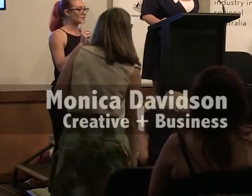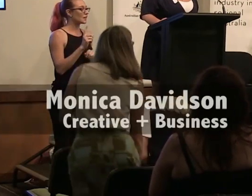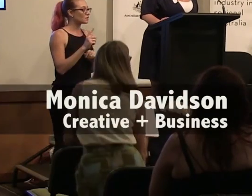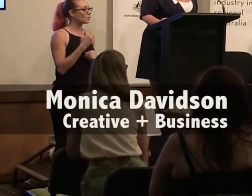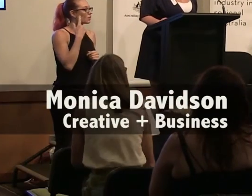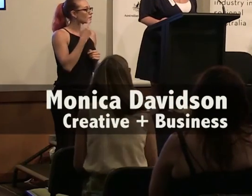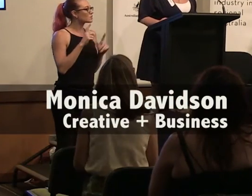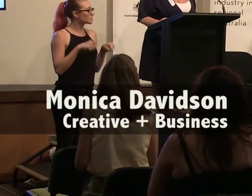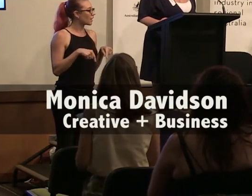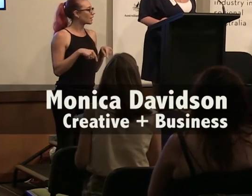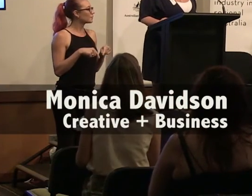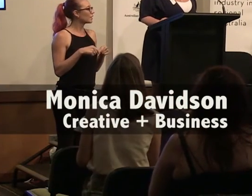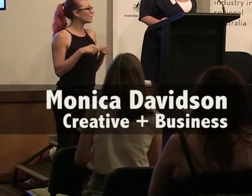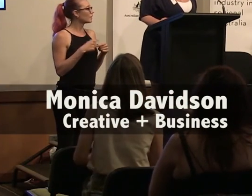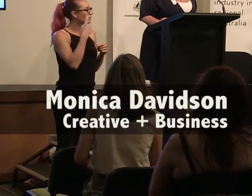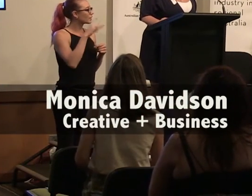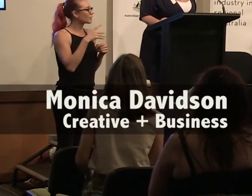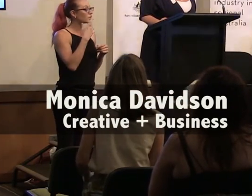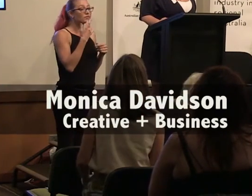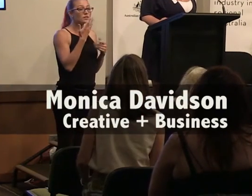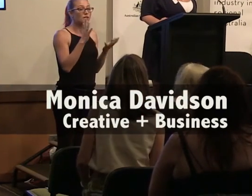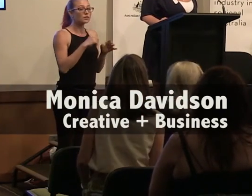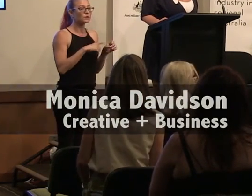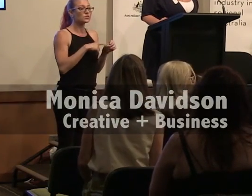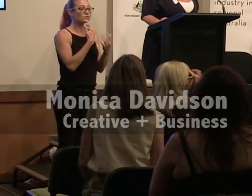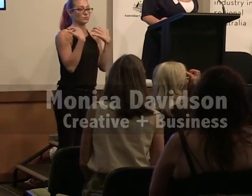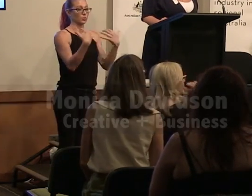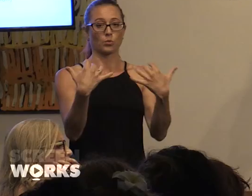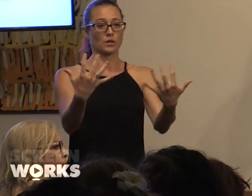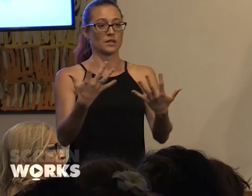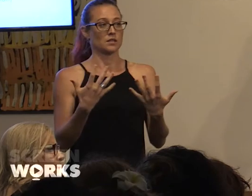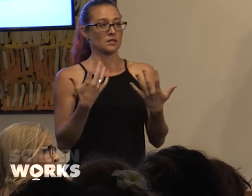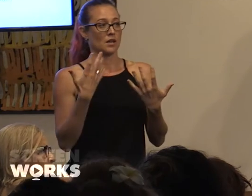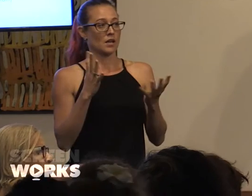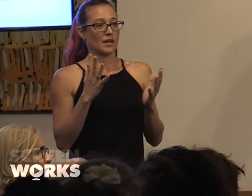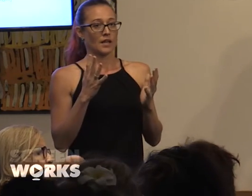So I thought I'd start by finding out if there are any questions from the audience for any of our panel members